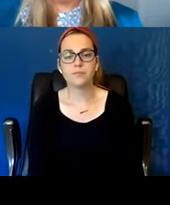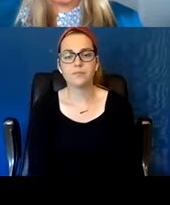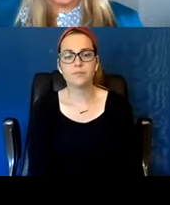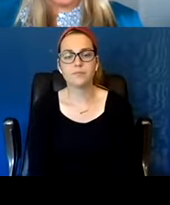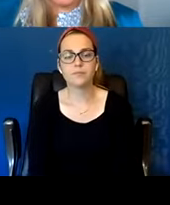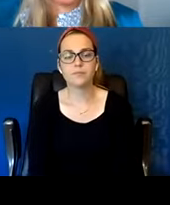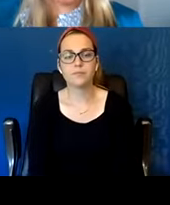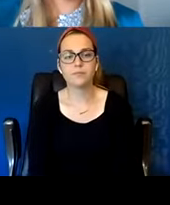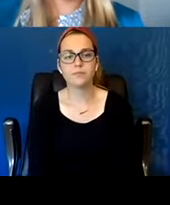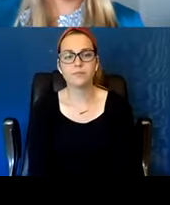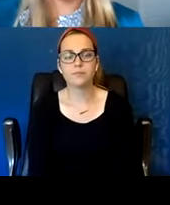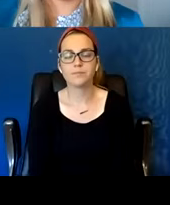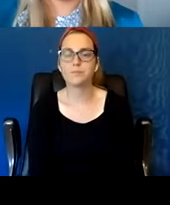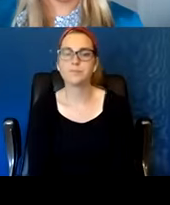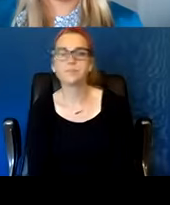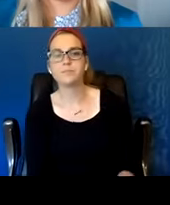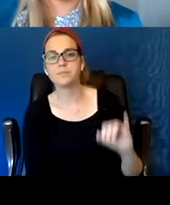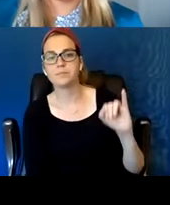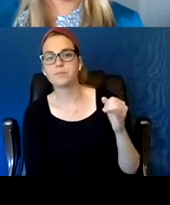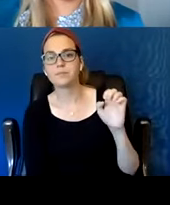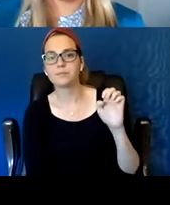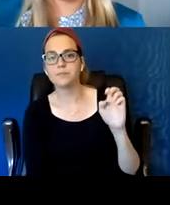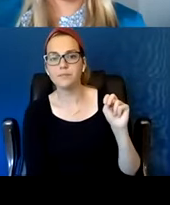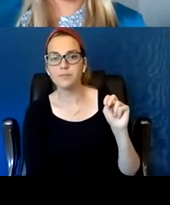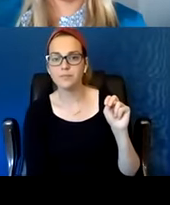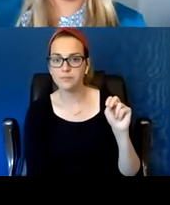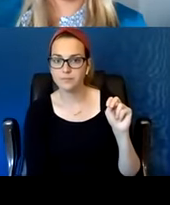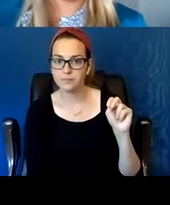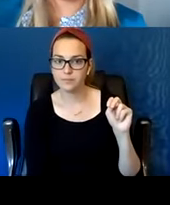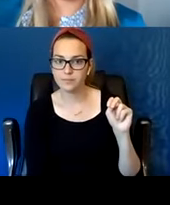Lawrence or Aislinn, I just wanted to check if you had any advice before we moved on.